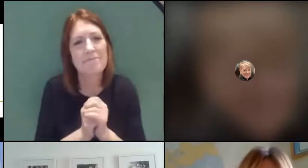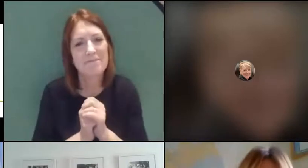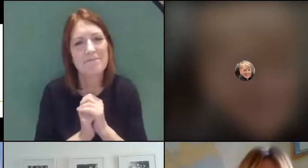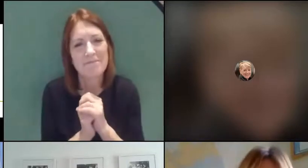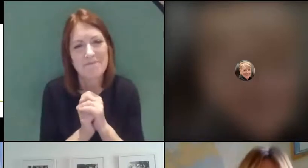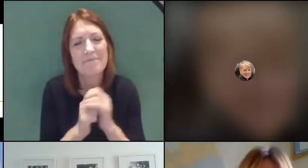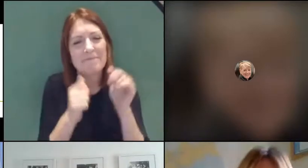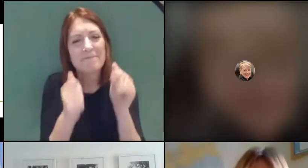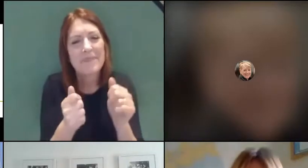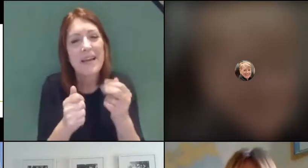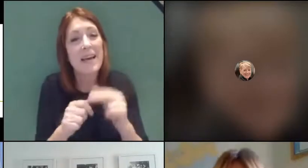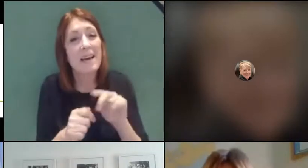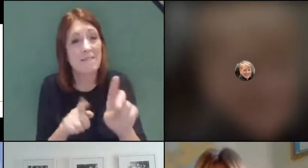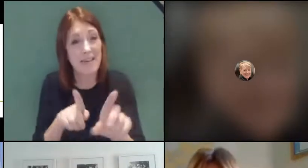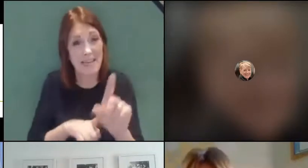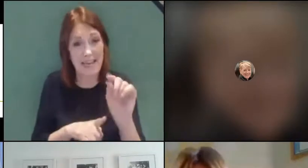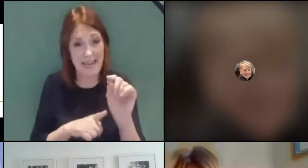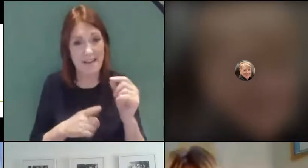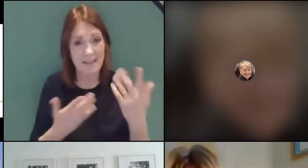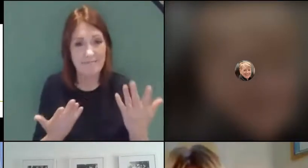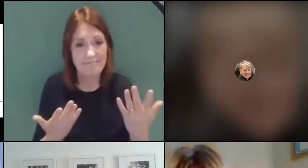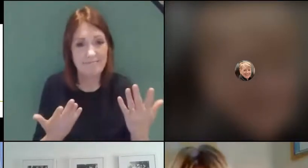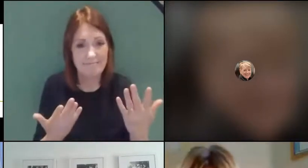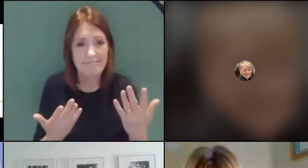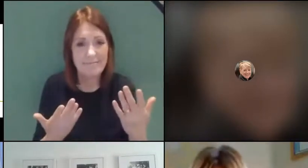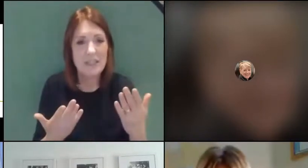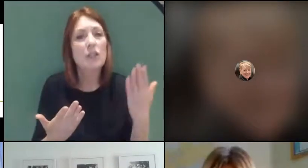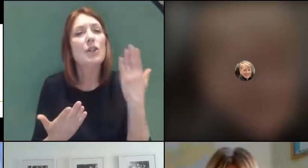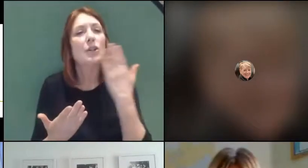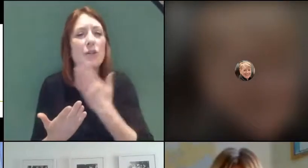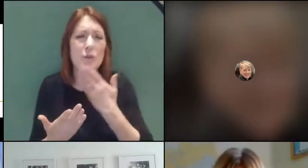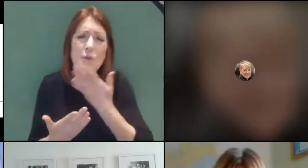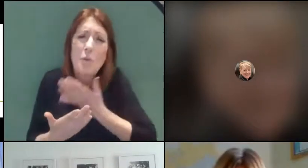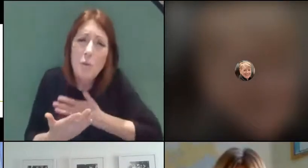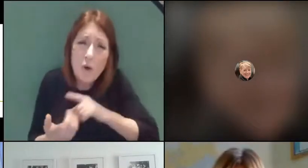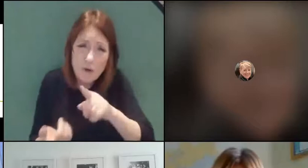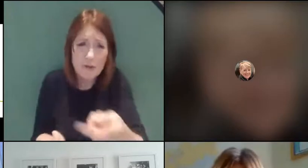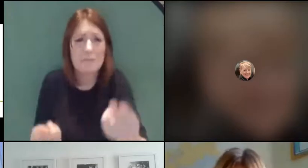Okay, so if you're in Year 11, absolutely your schools want you back, and the reason they want